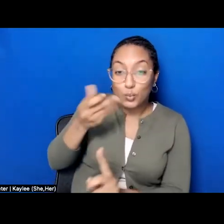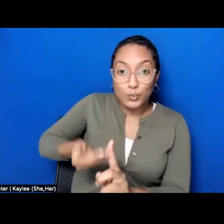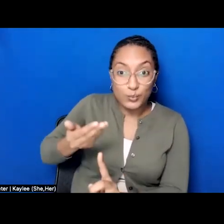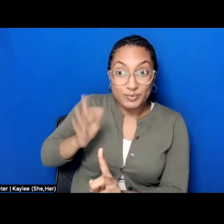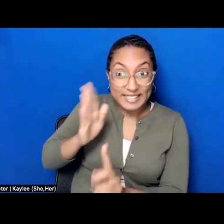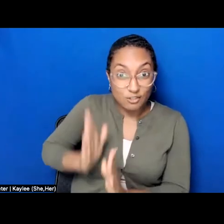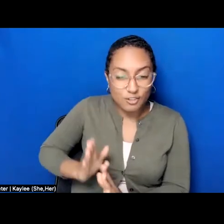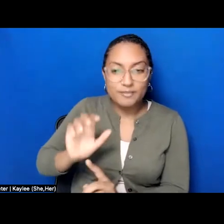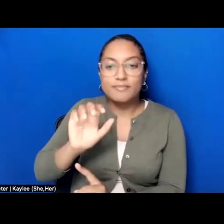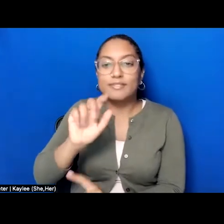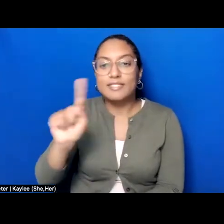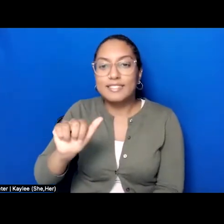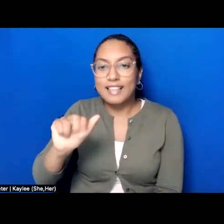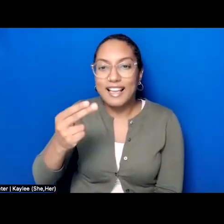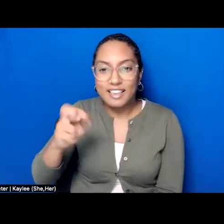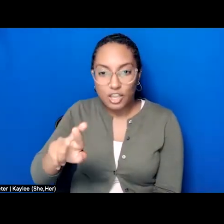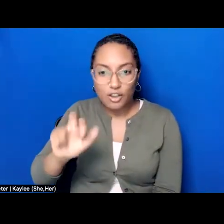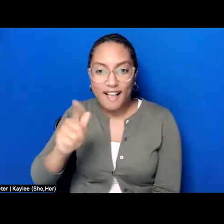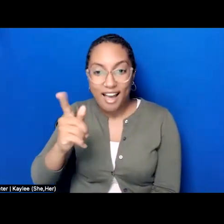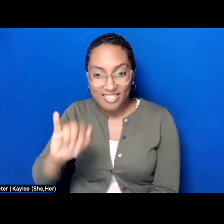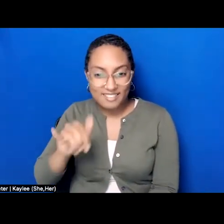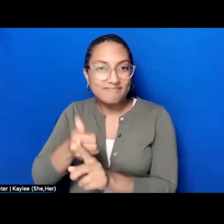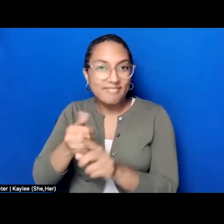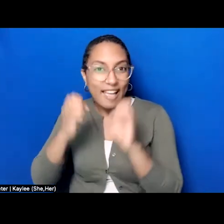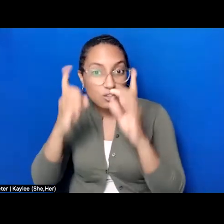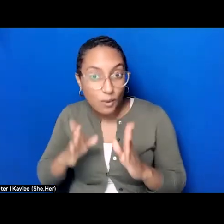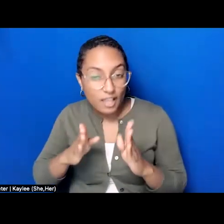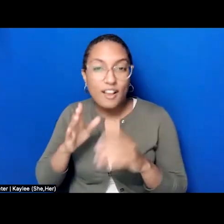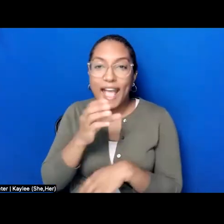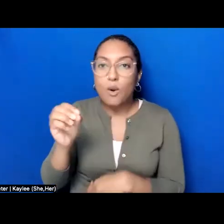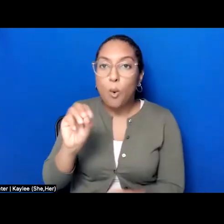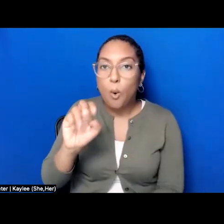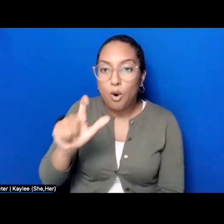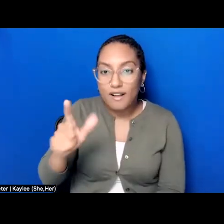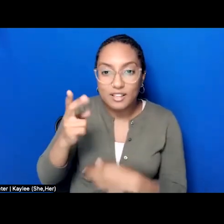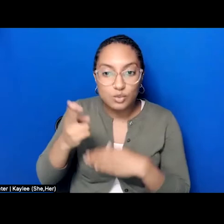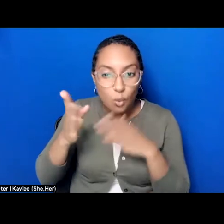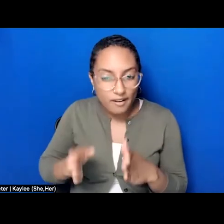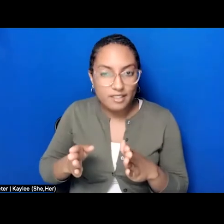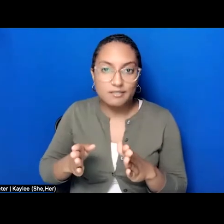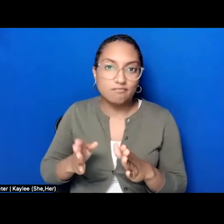an educator and oral historian with more than a decade of experience directing